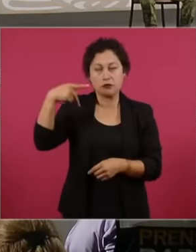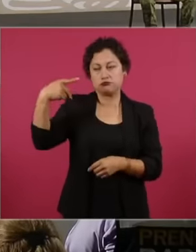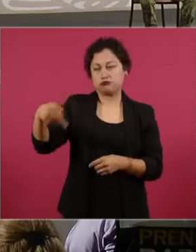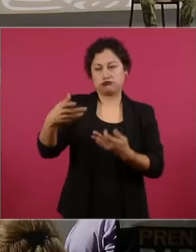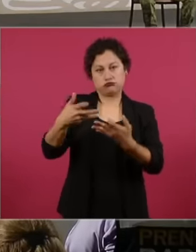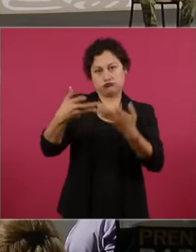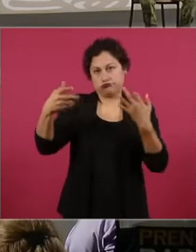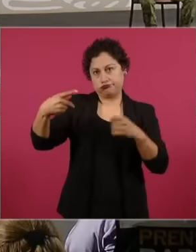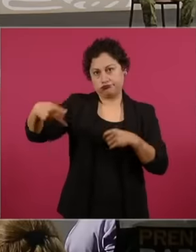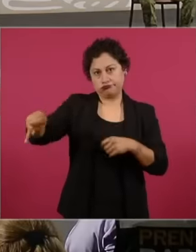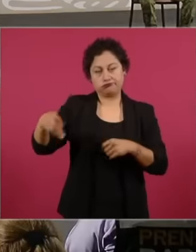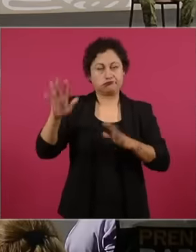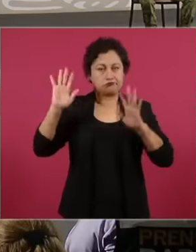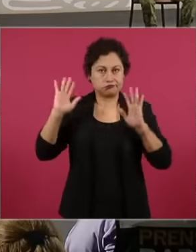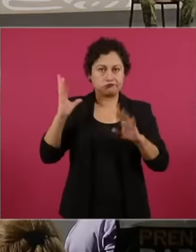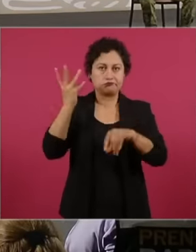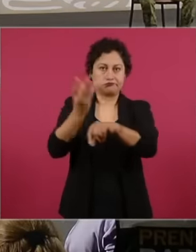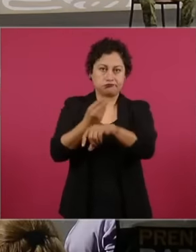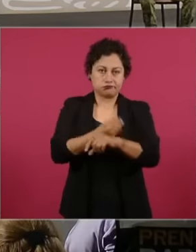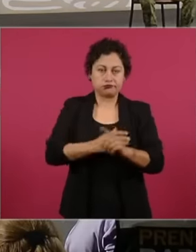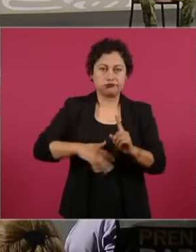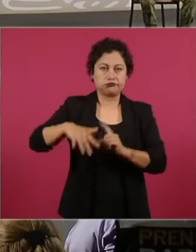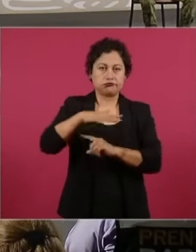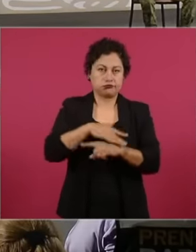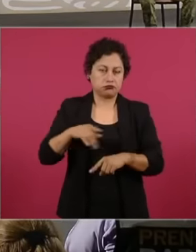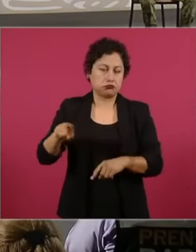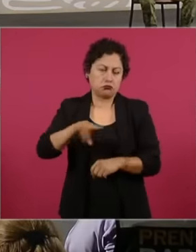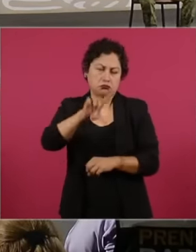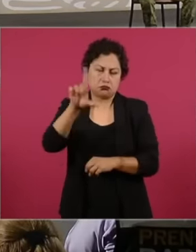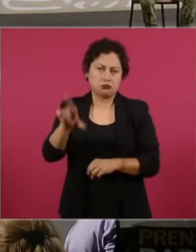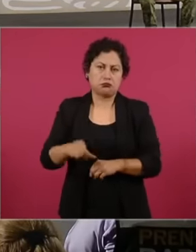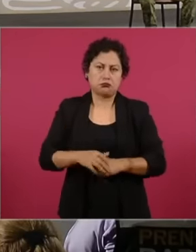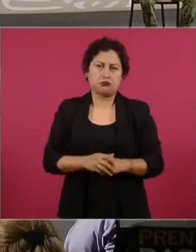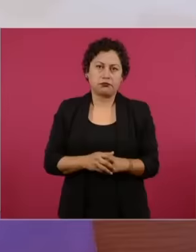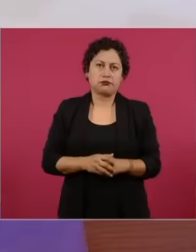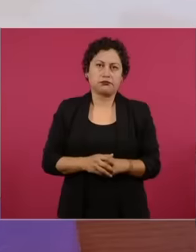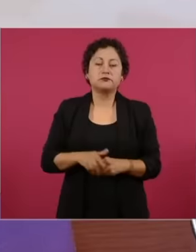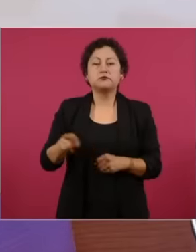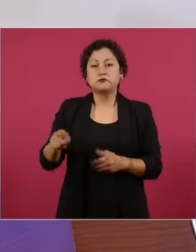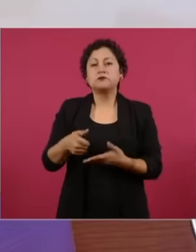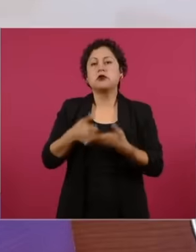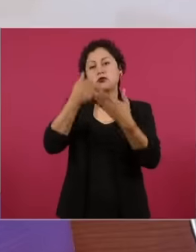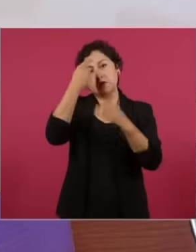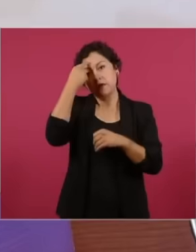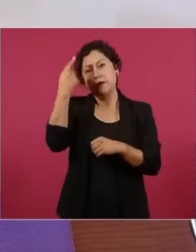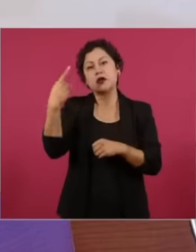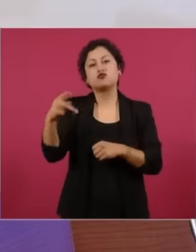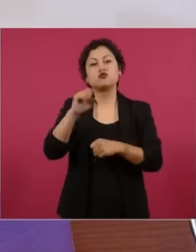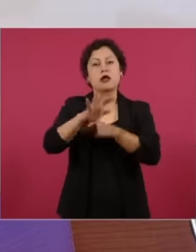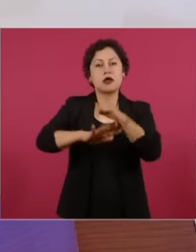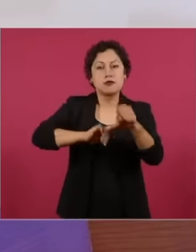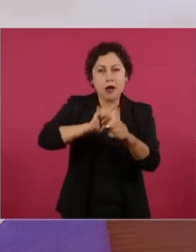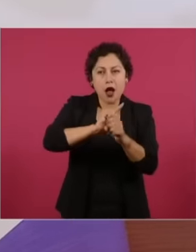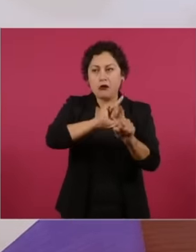the construction of platforms. to protect their animals and their livestock as well as to protect their